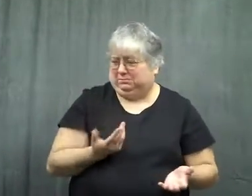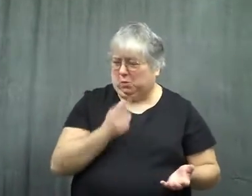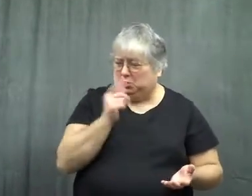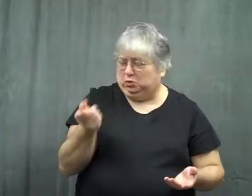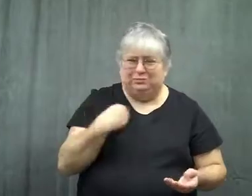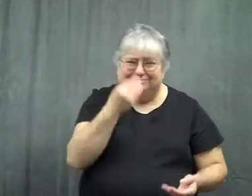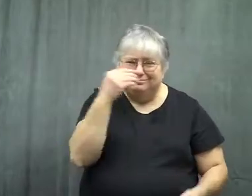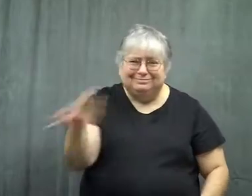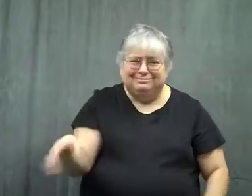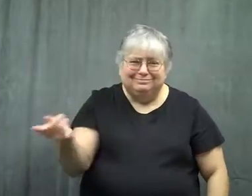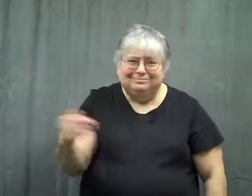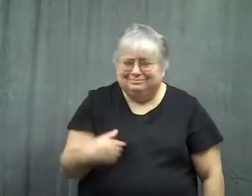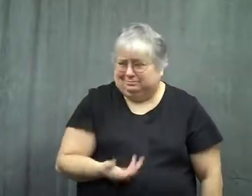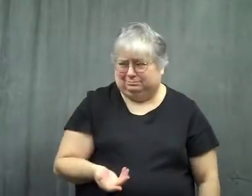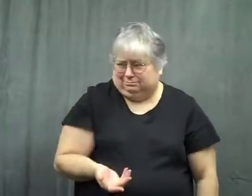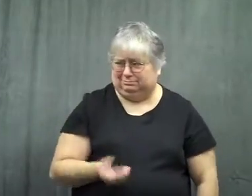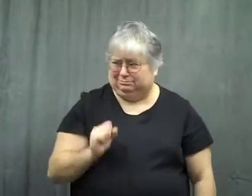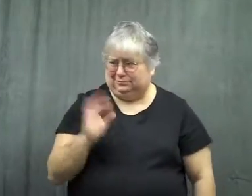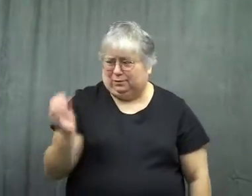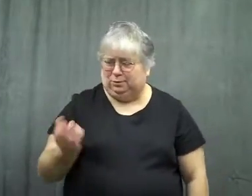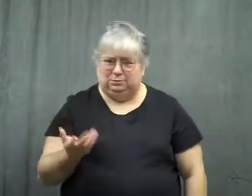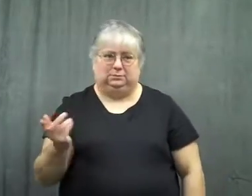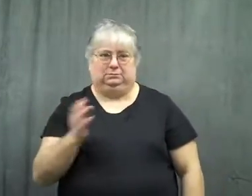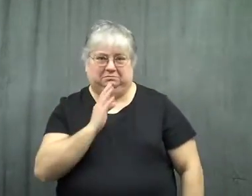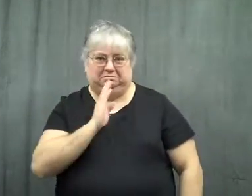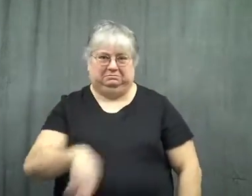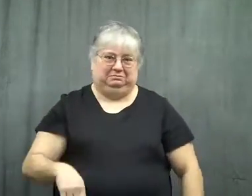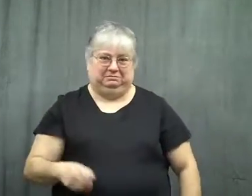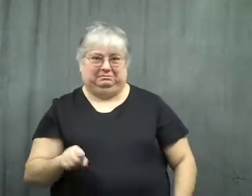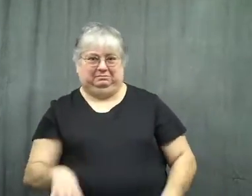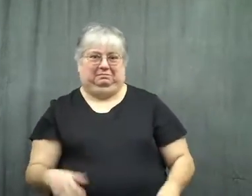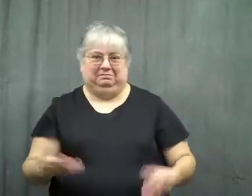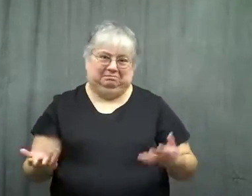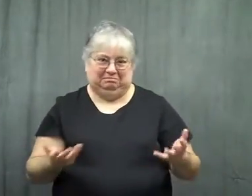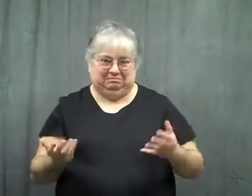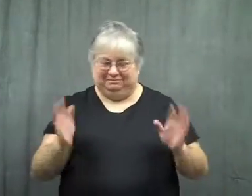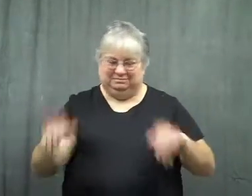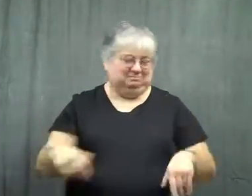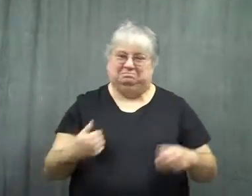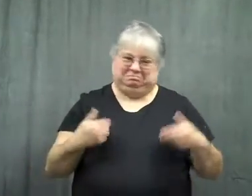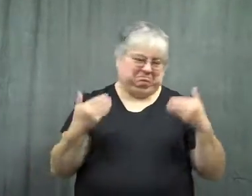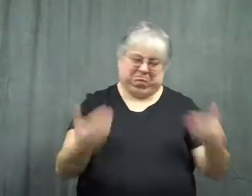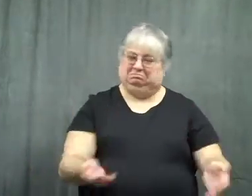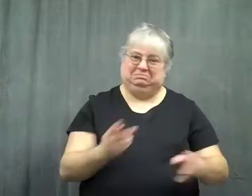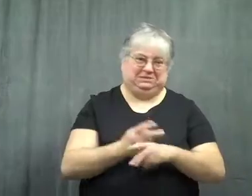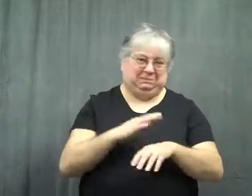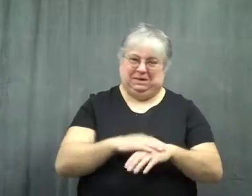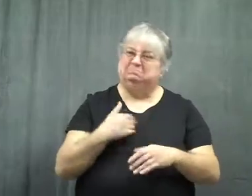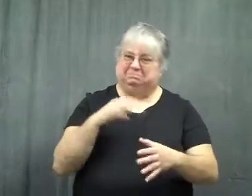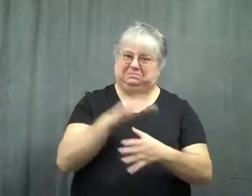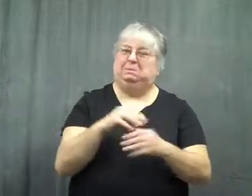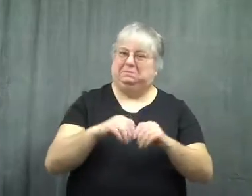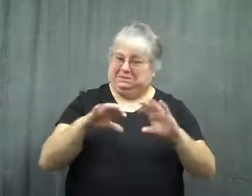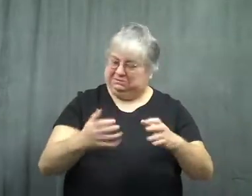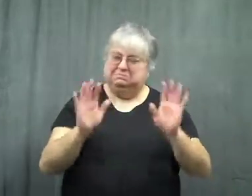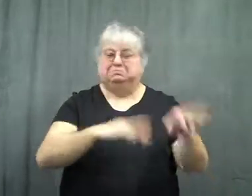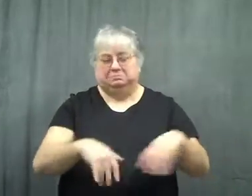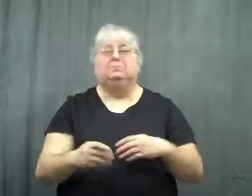Who were they? I didn't care, so what? They didn't argue with me. I continued to get the highest grades in the class.